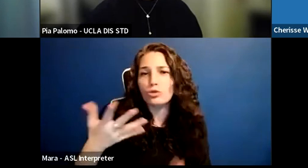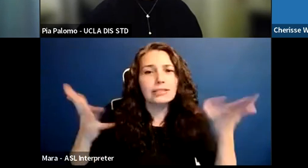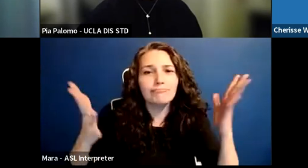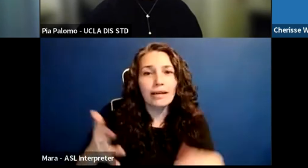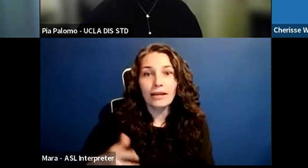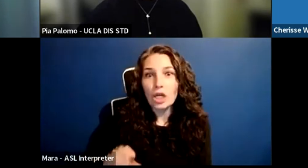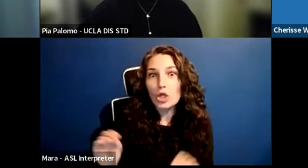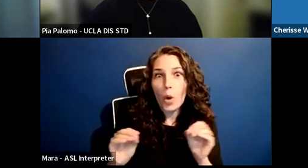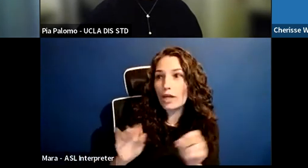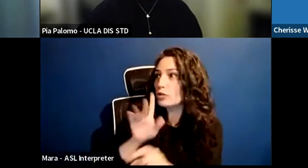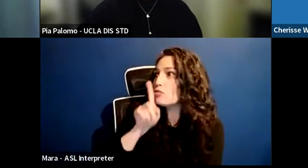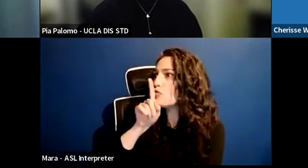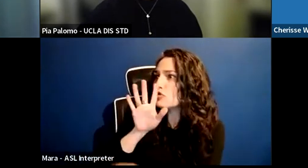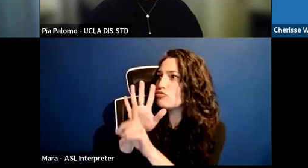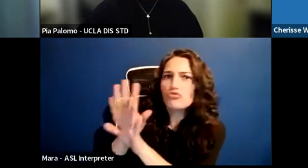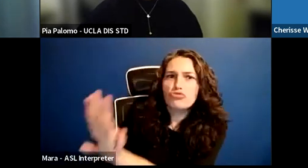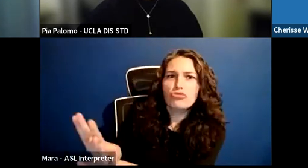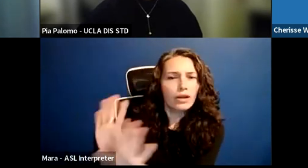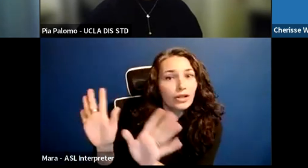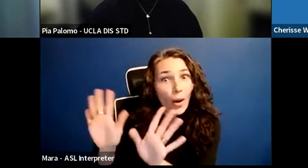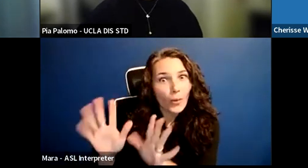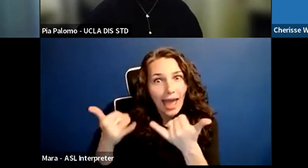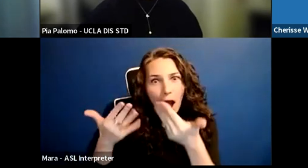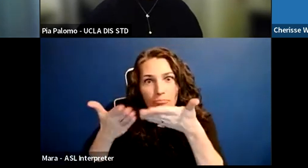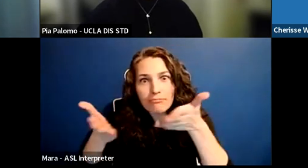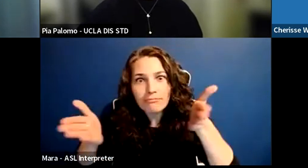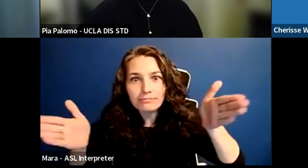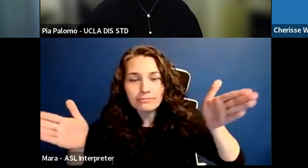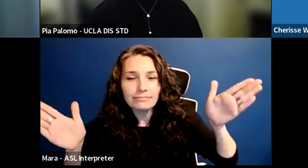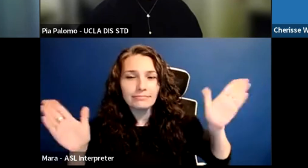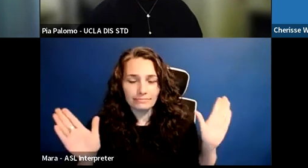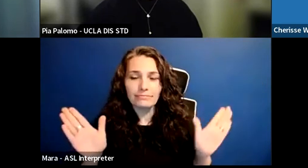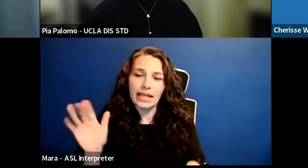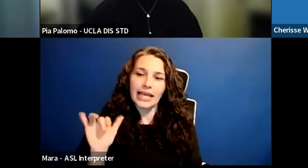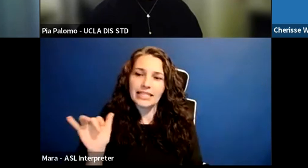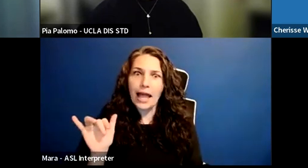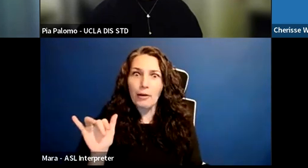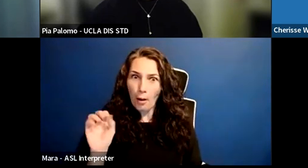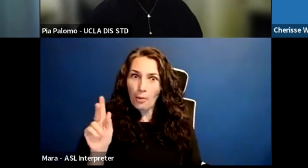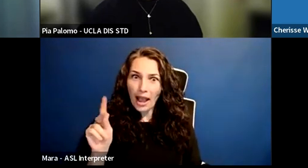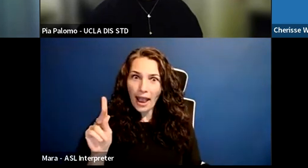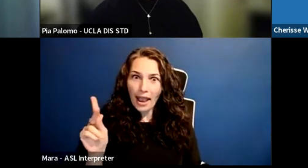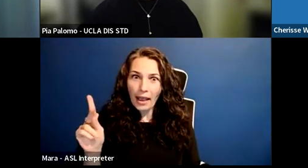It seems like more and more there's sort of a spring of support. There are all these people that have come out, right?